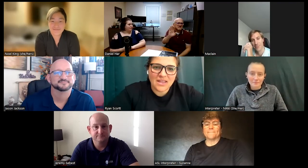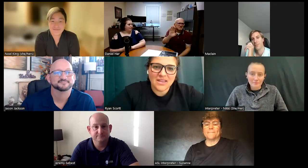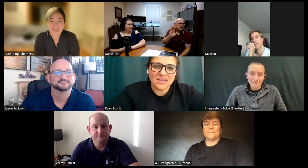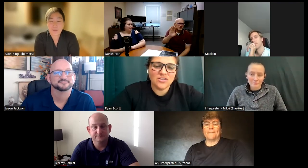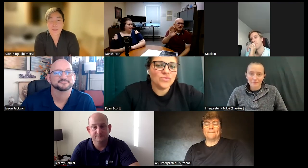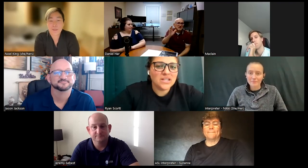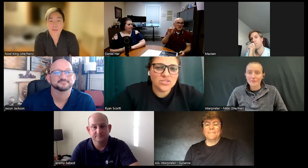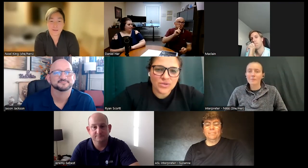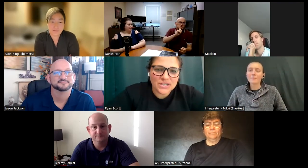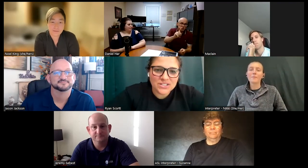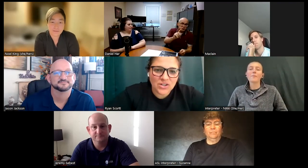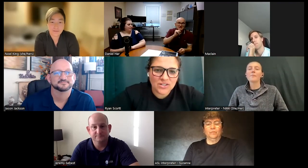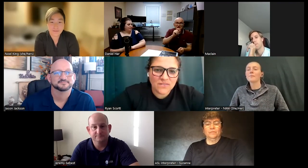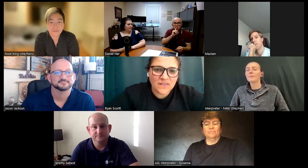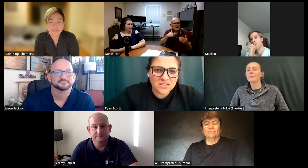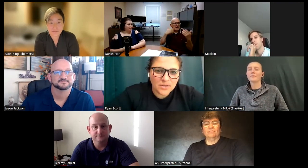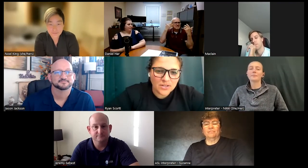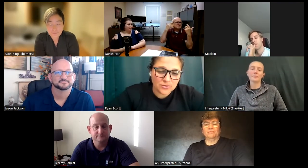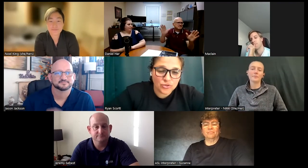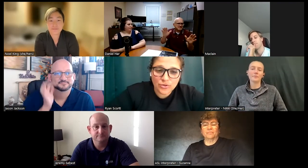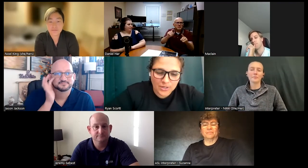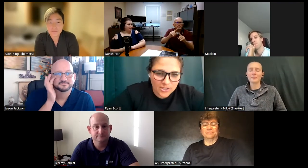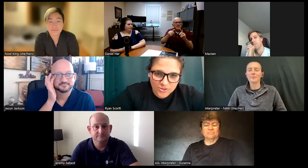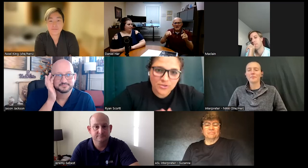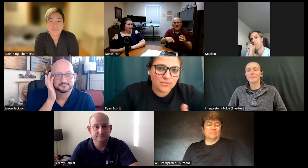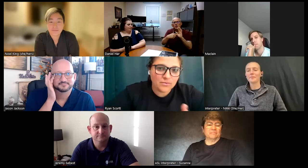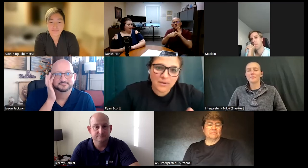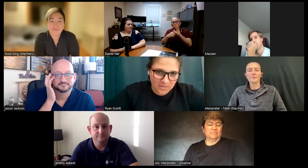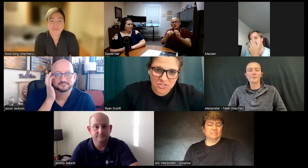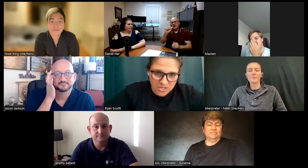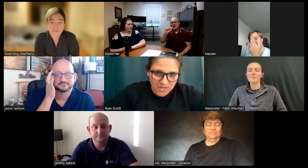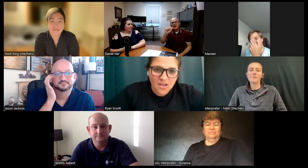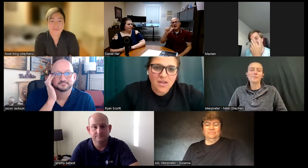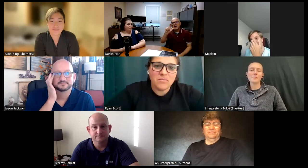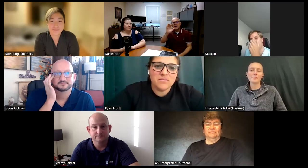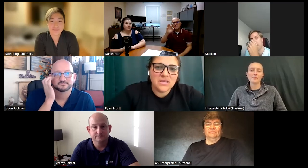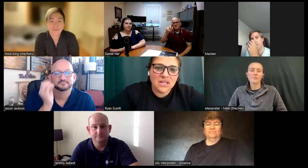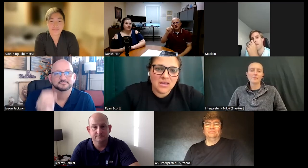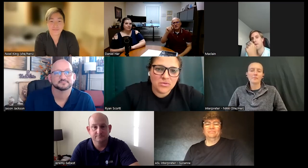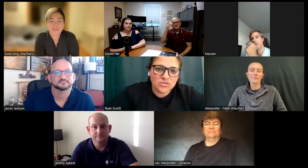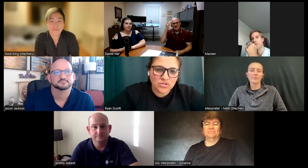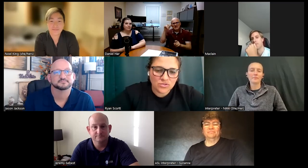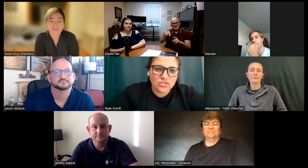and reading stories on Facebook true or not true I'm not sure but being able to